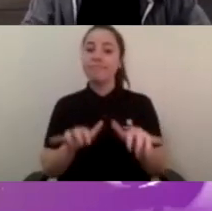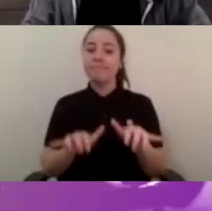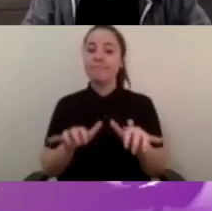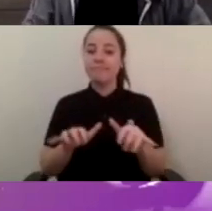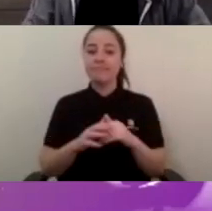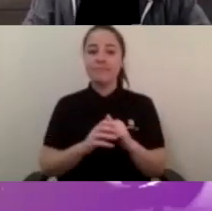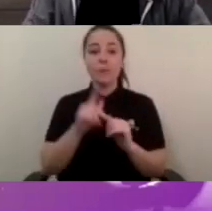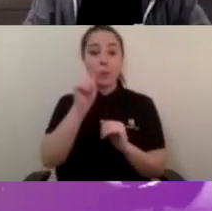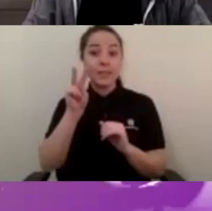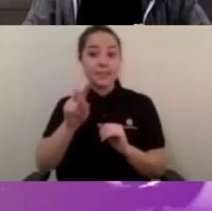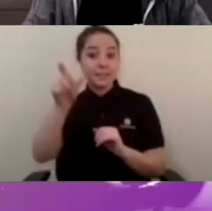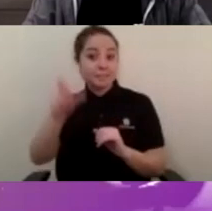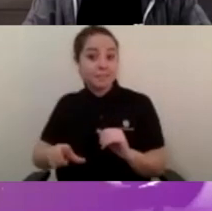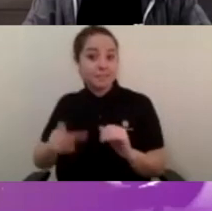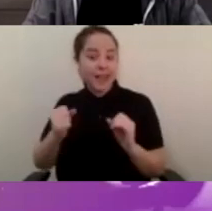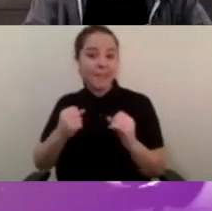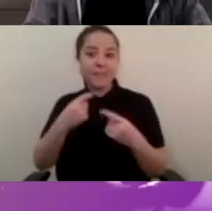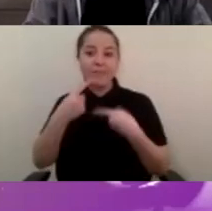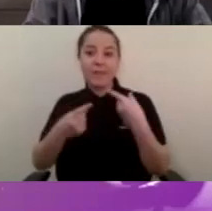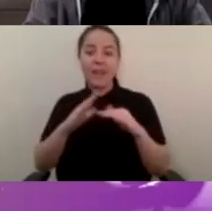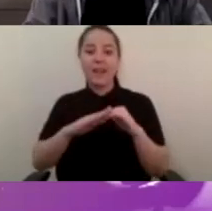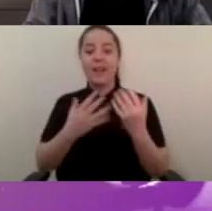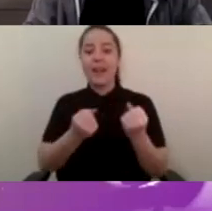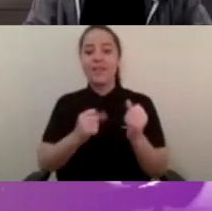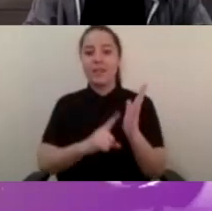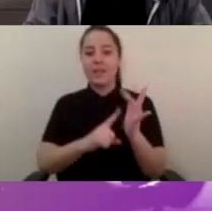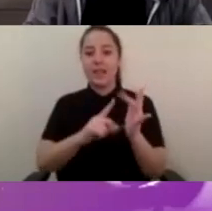screen. So we're on LinkedIn, Instagram, Facebook